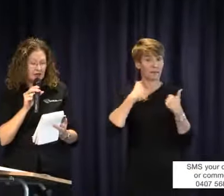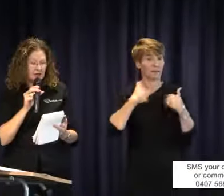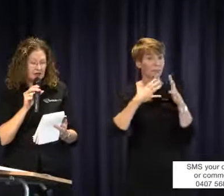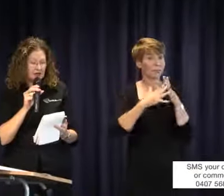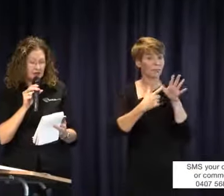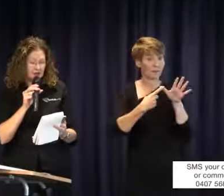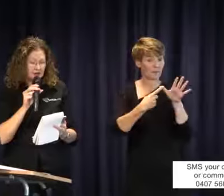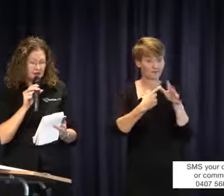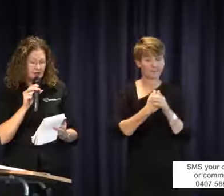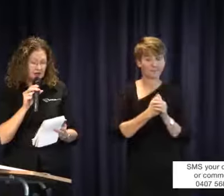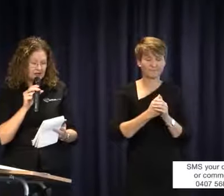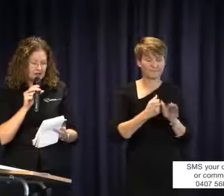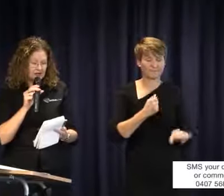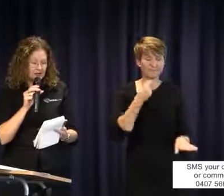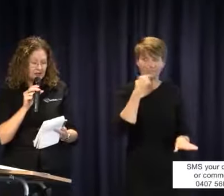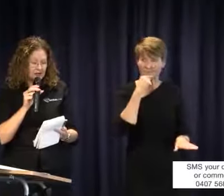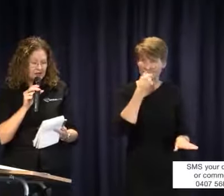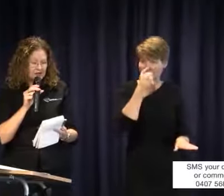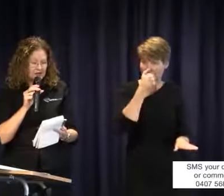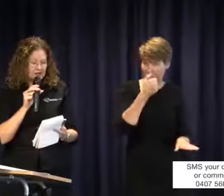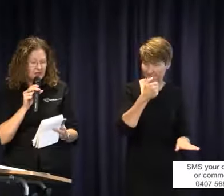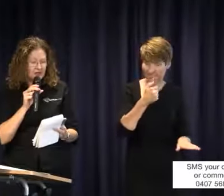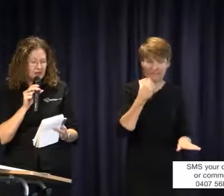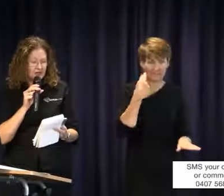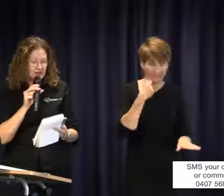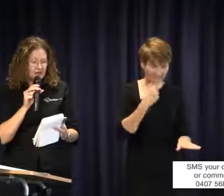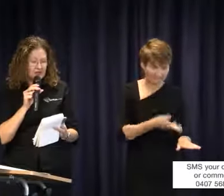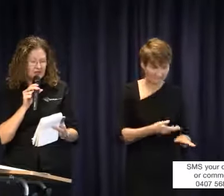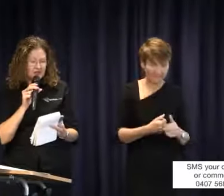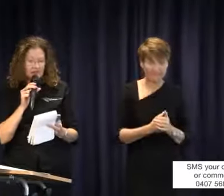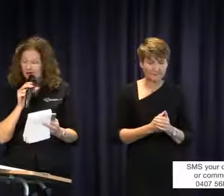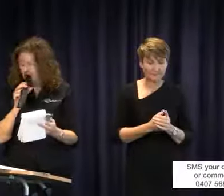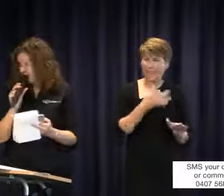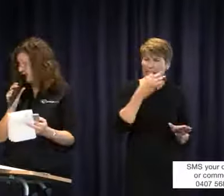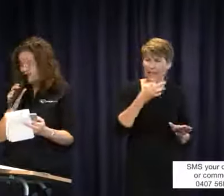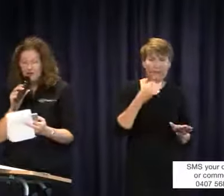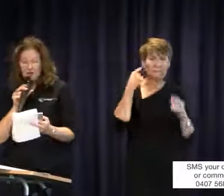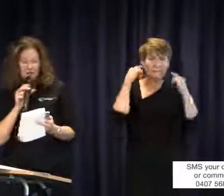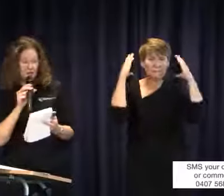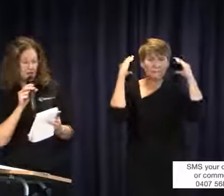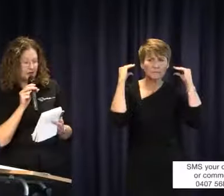has a six year old son who is deaf. She says what level of deafness qualifies for an interpreter